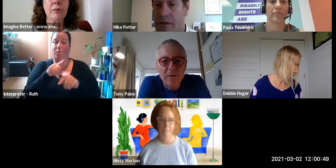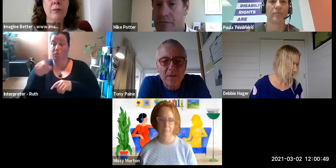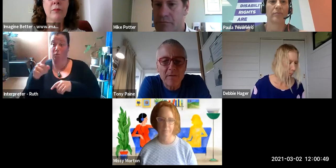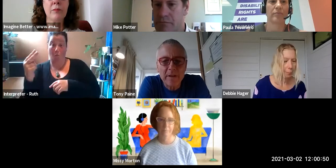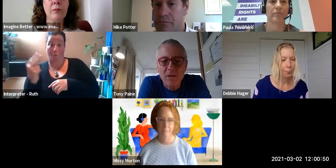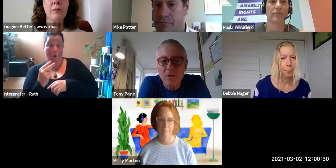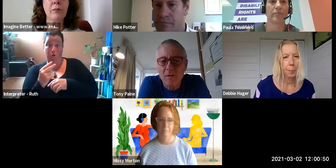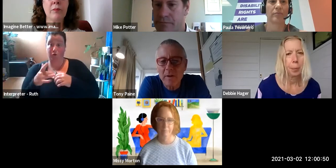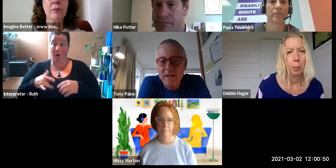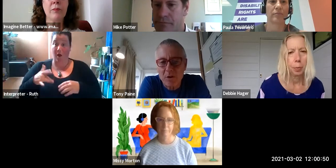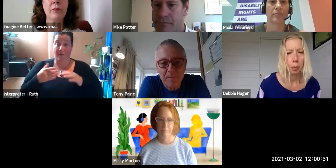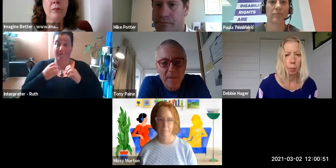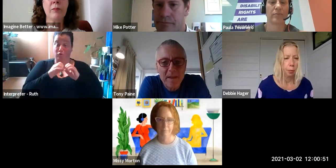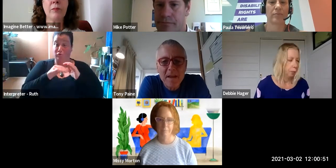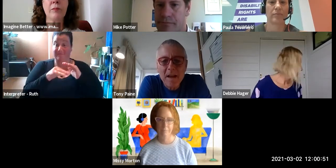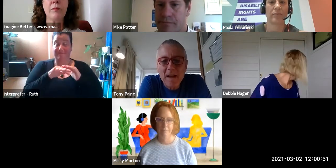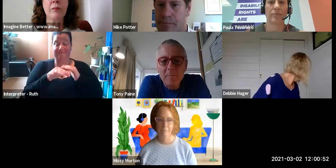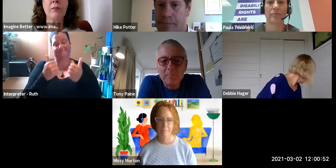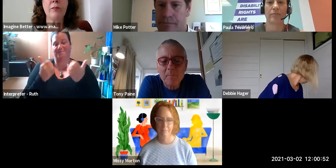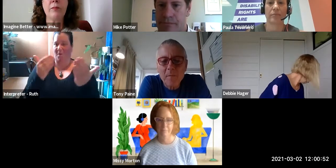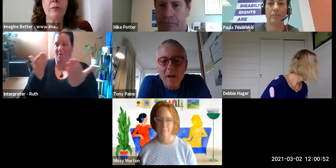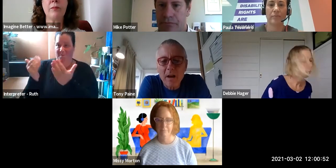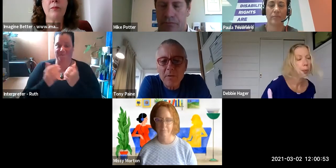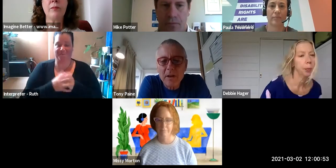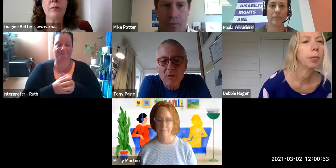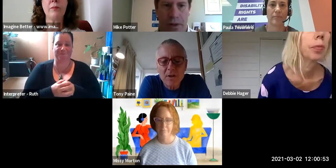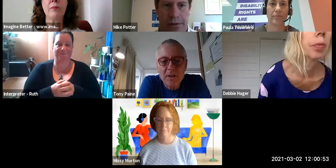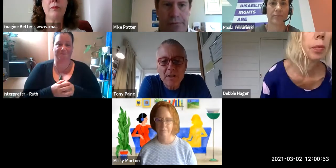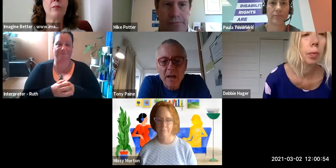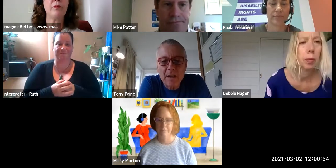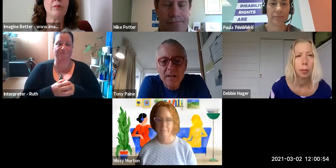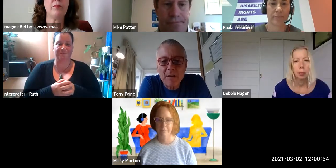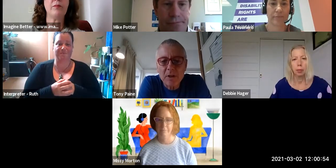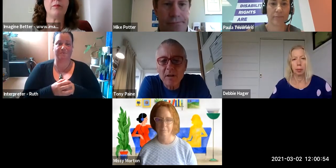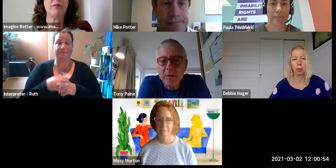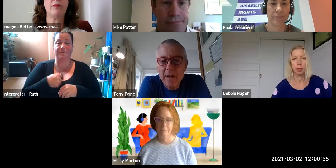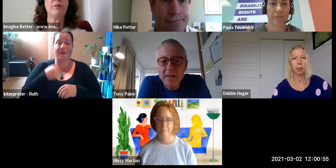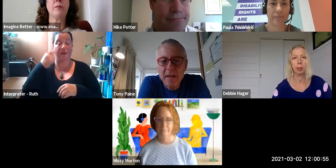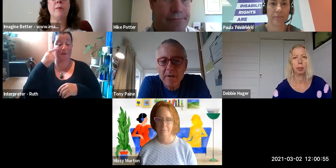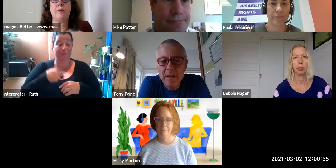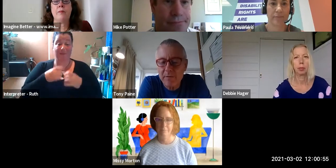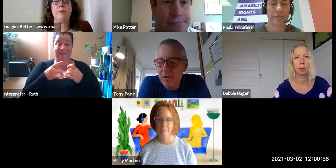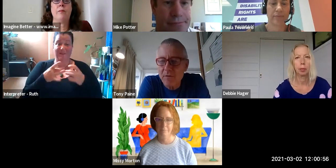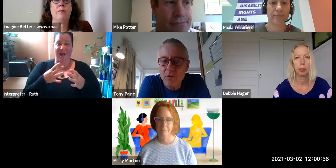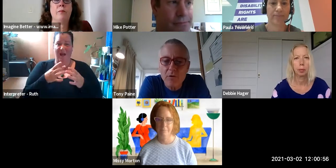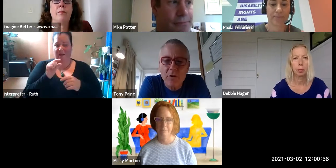of this event on Facebook. I think I'll just start with a little bit of housekeeping for those of you who are not